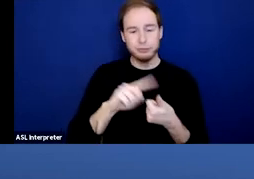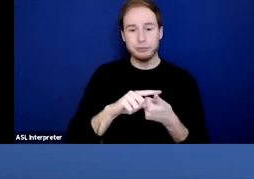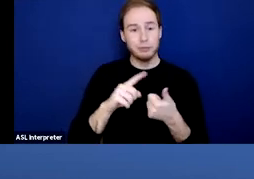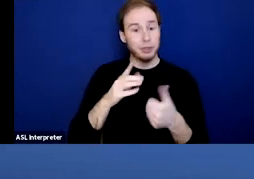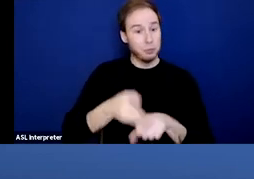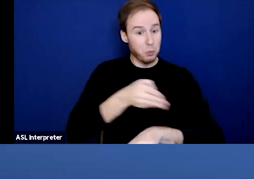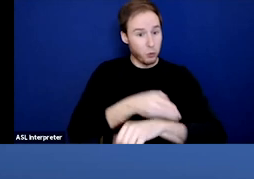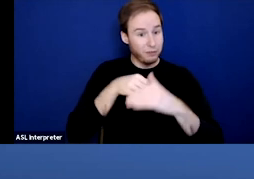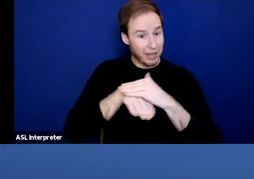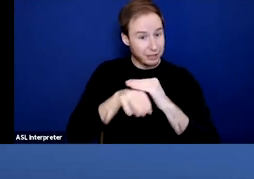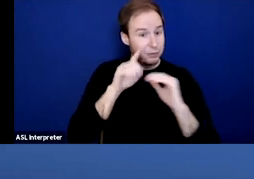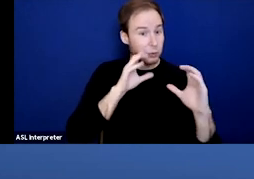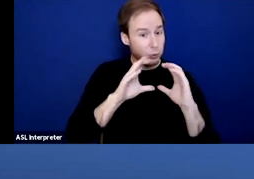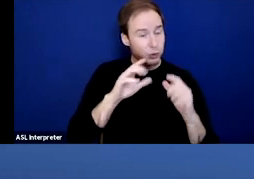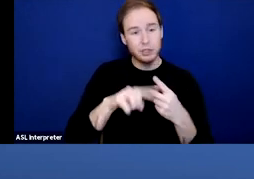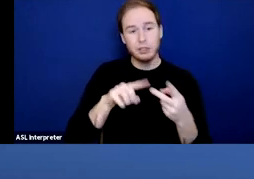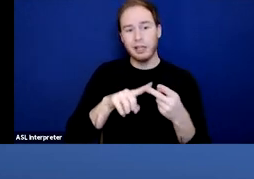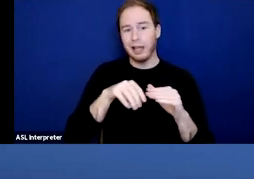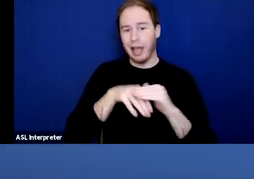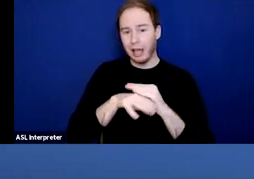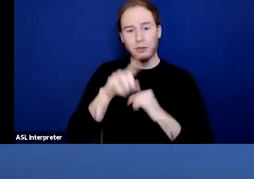access to competent and quality psychosocial services,